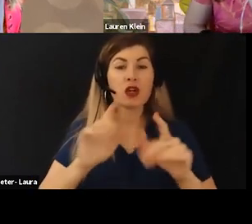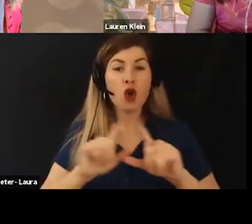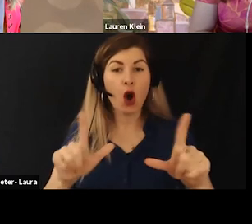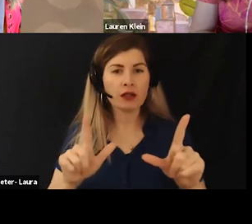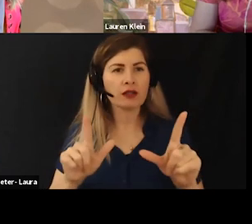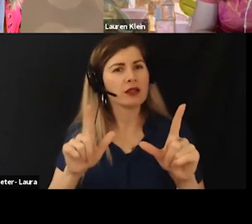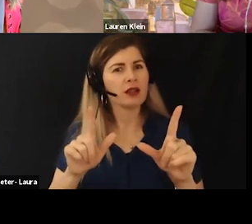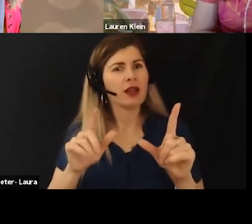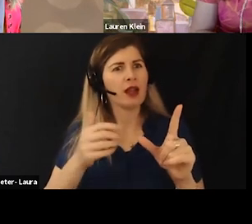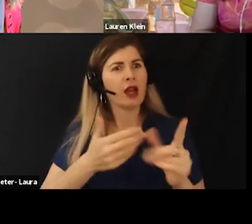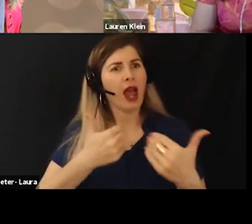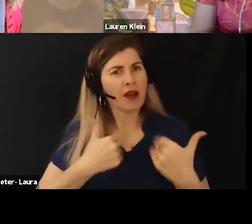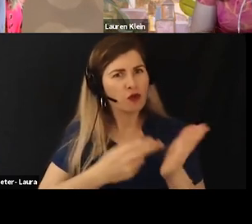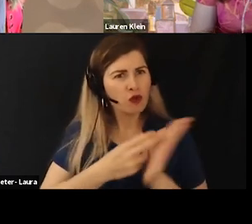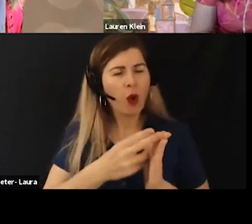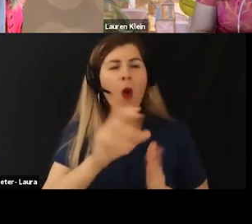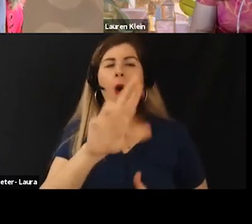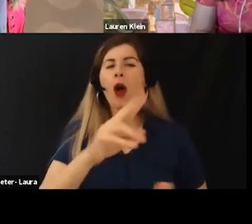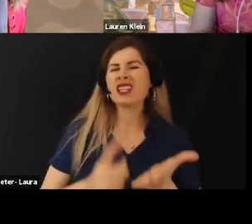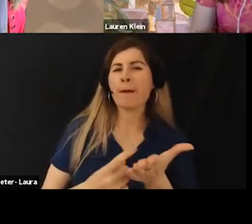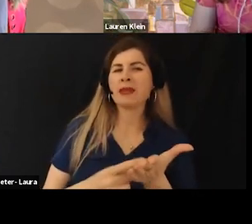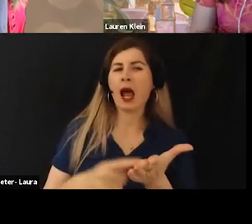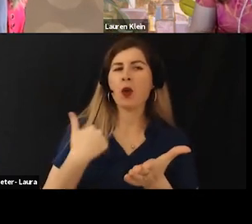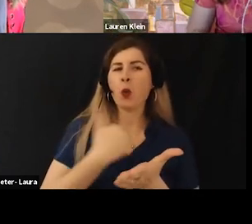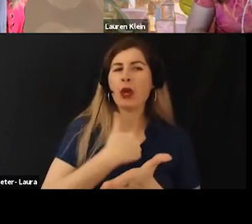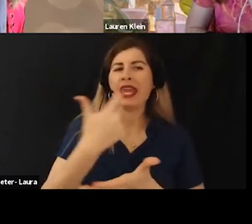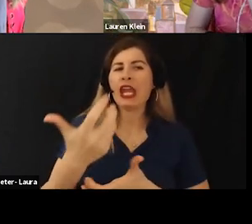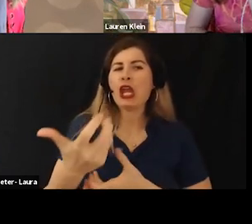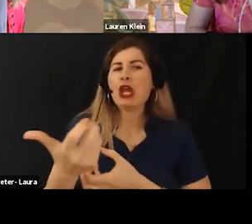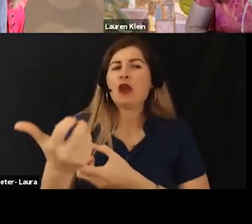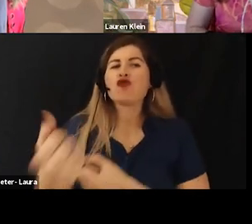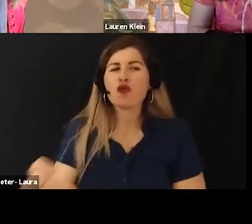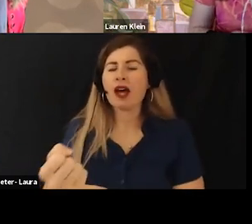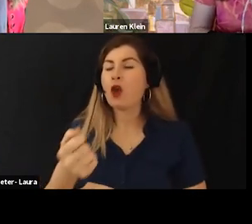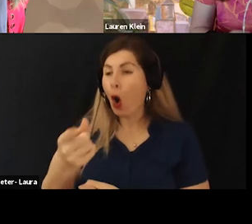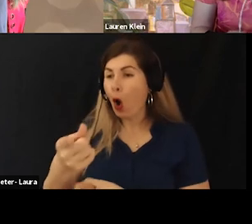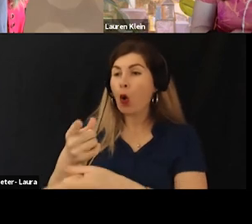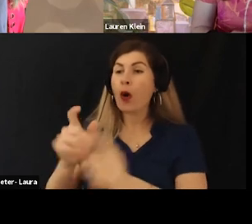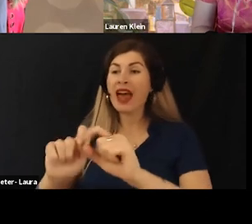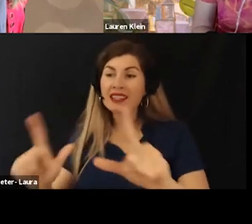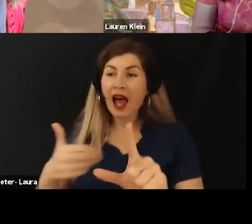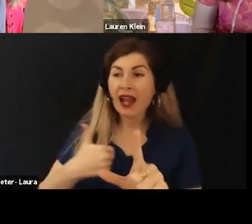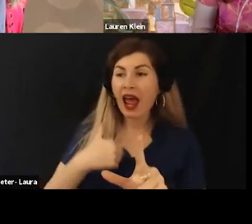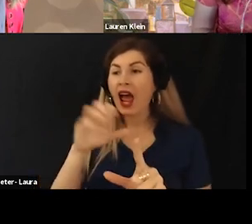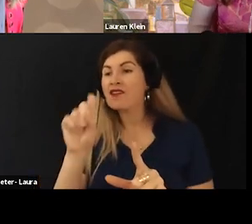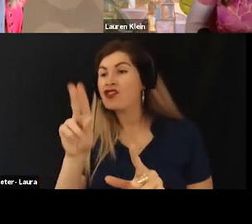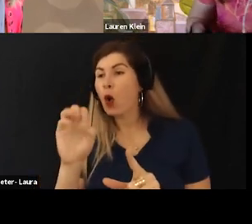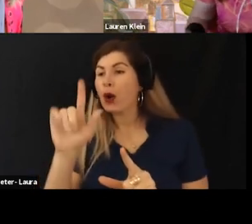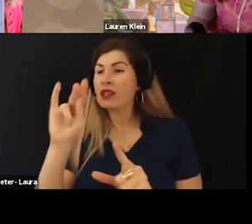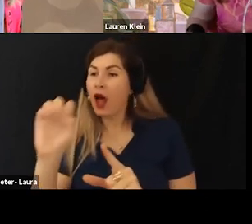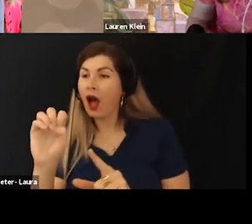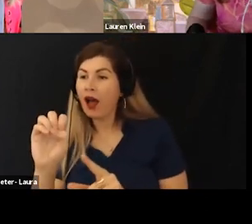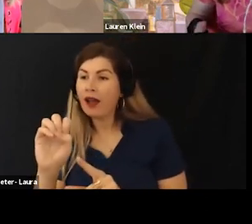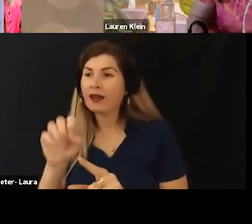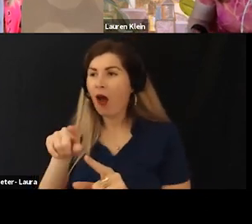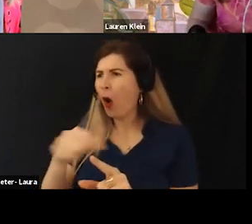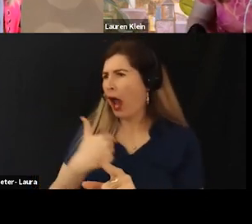Or we tend to trust a chart more but an includes a source line, it doesn't matter that if the source light actually points to a real data set, or a real source we just trust it more.